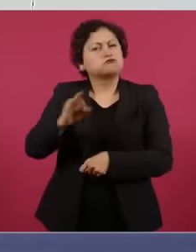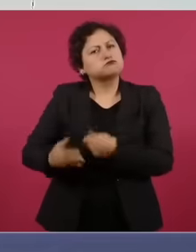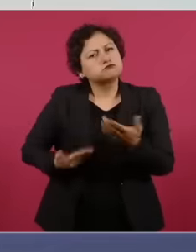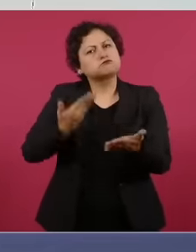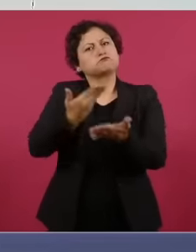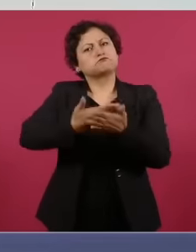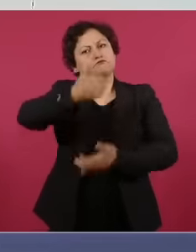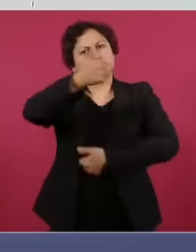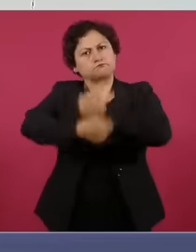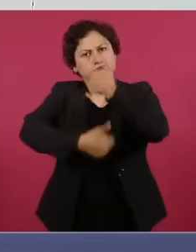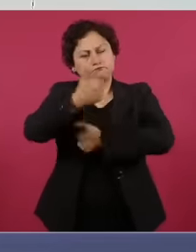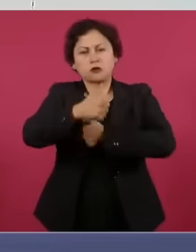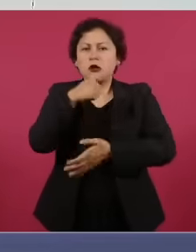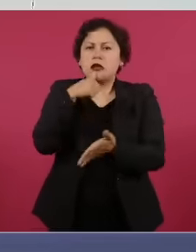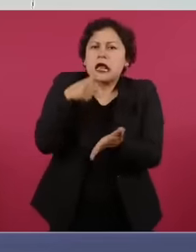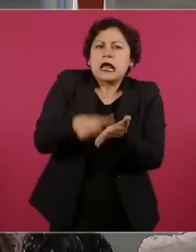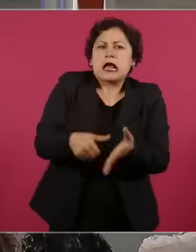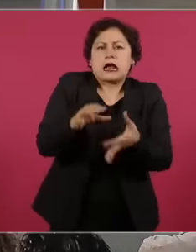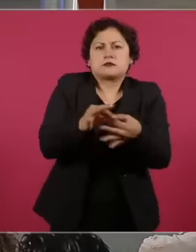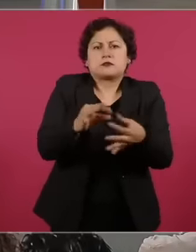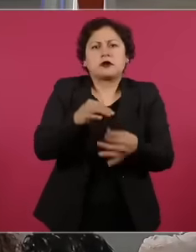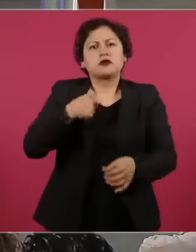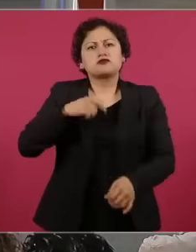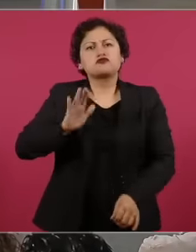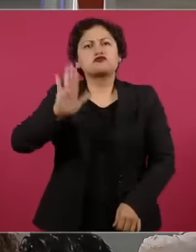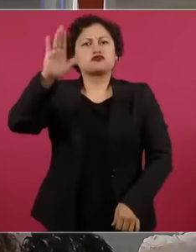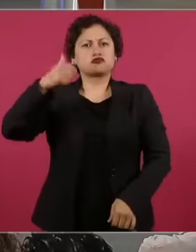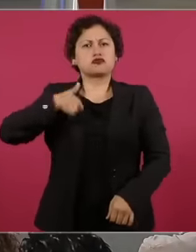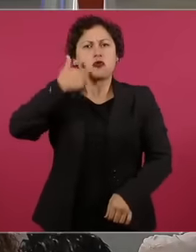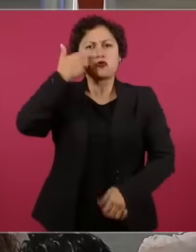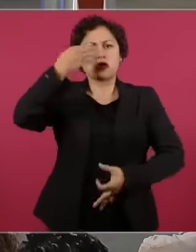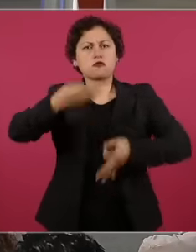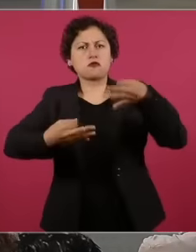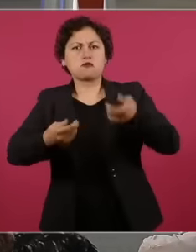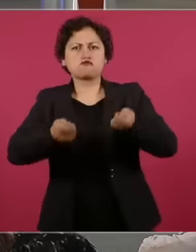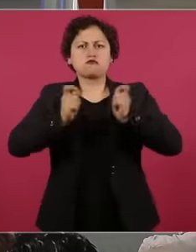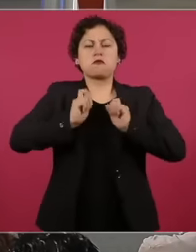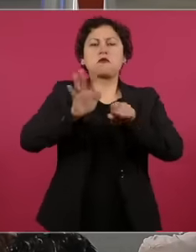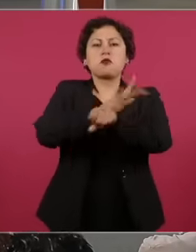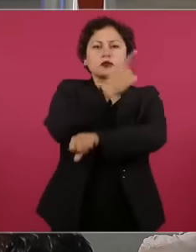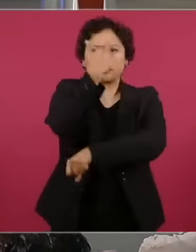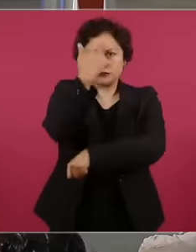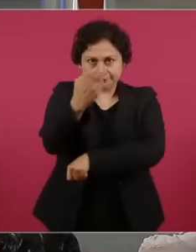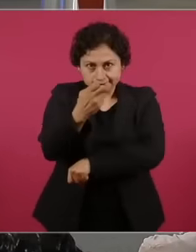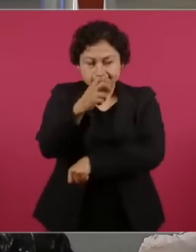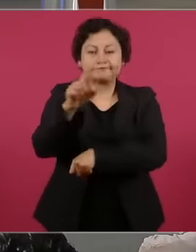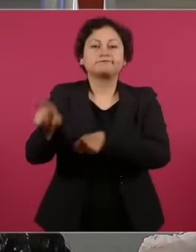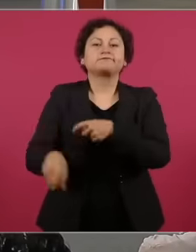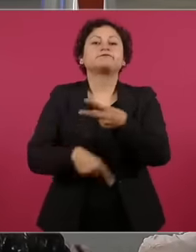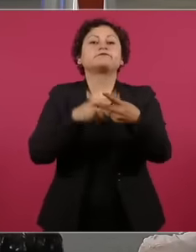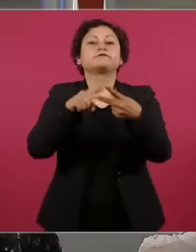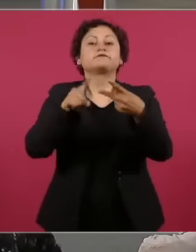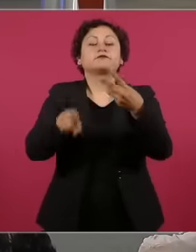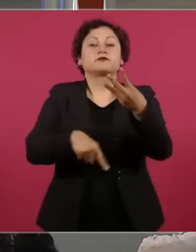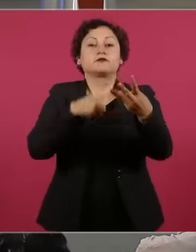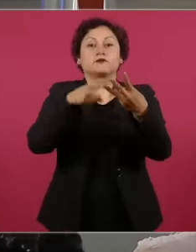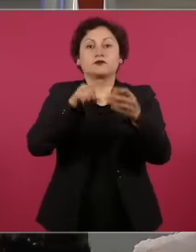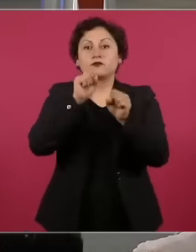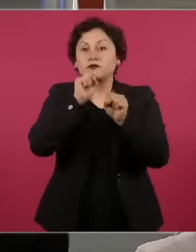they want to be judges in our country evaluation committees that select the profiles with the